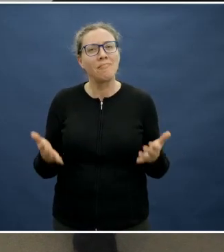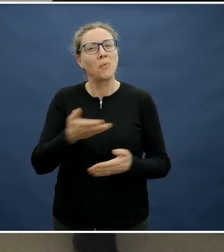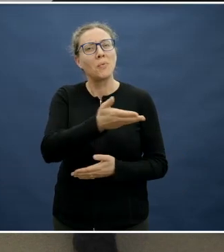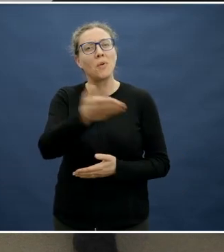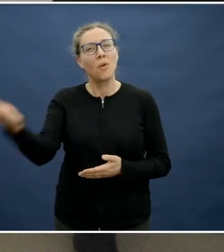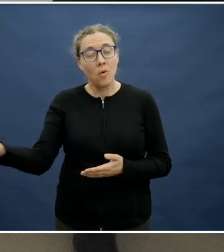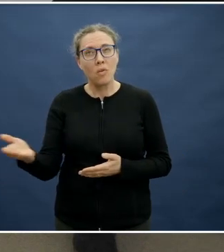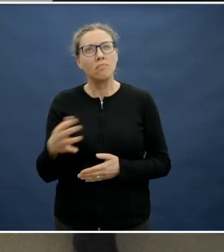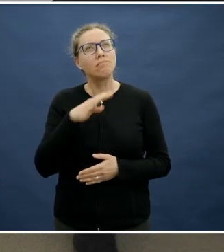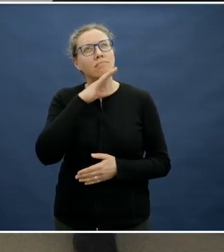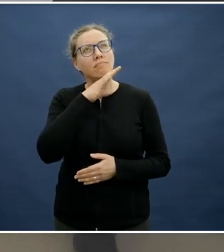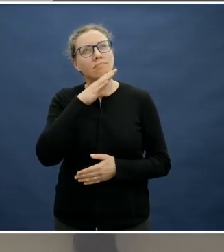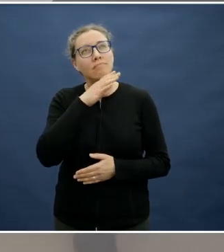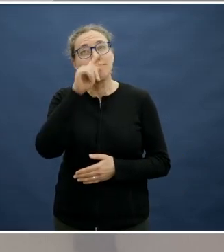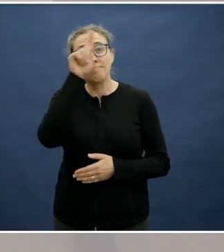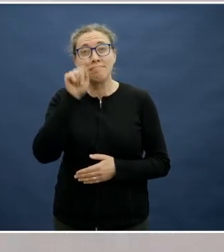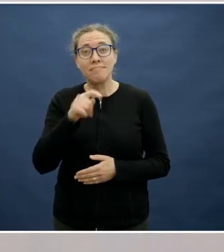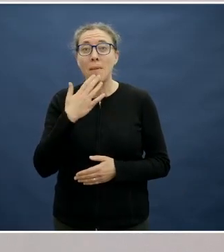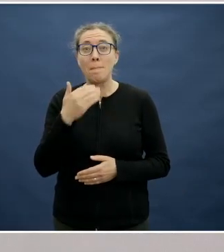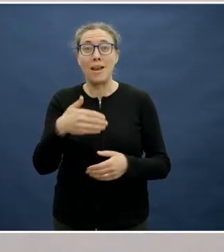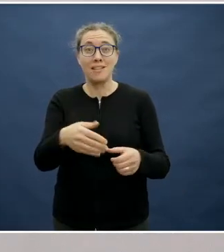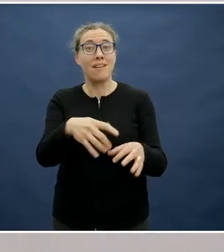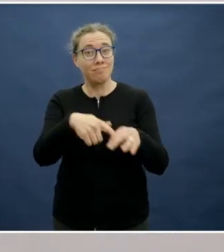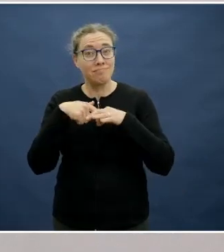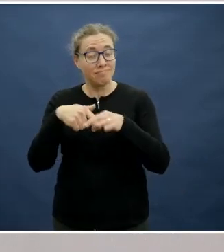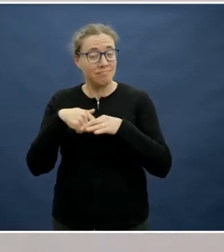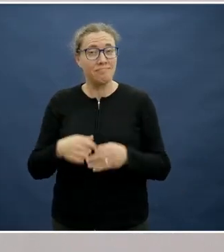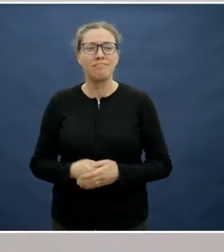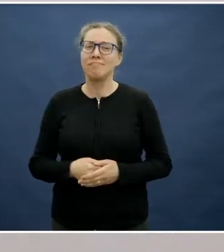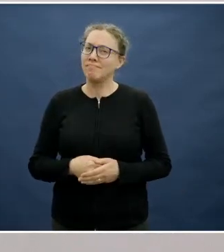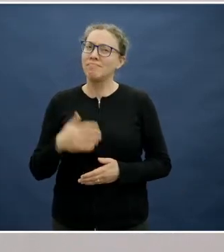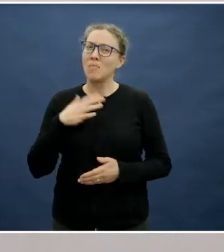We're really keen for this to be a very interactive discussion and we've got experts here who